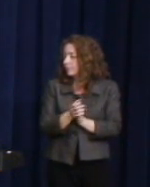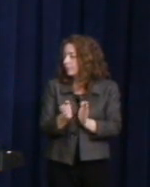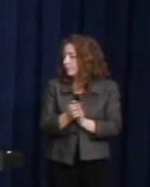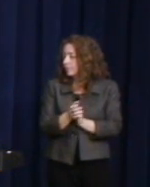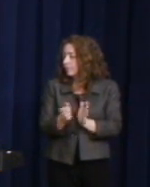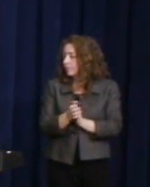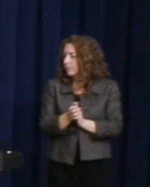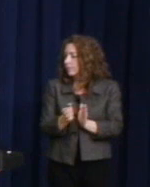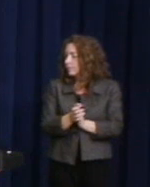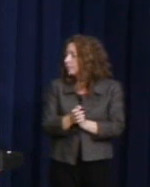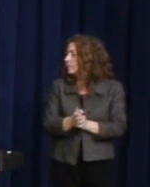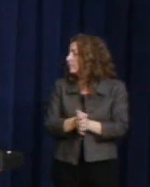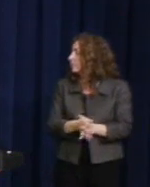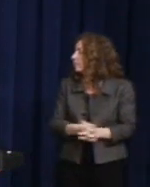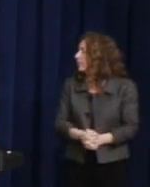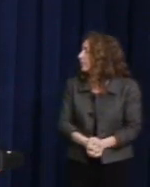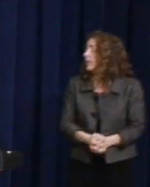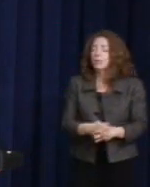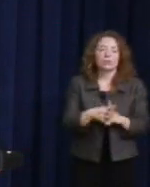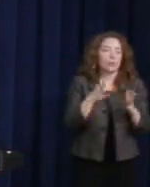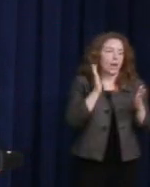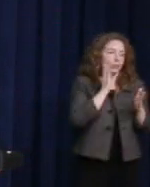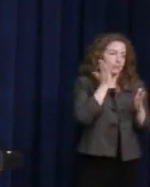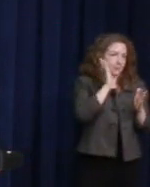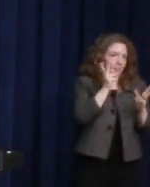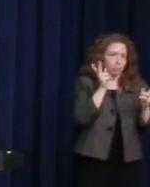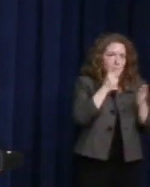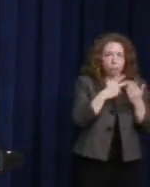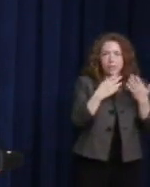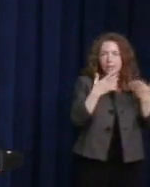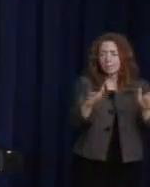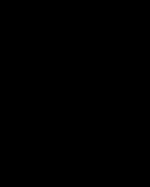Gatum Rogaban: So, this concludes our speaking program. So, we're going to wave goodbye to those of you who are watching the live stream